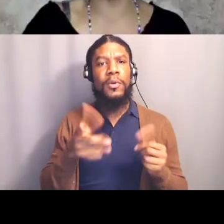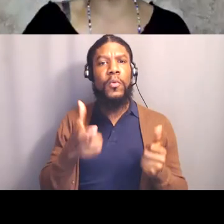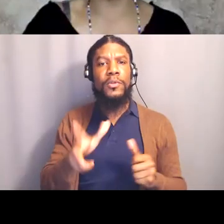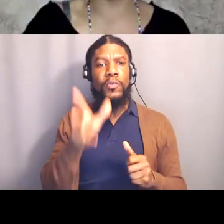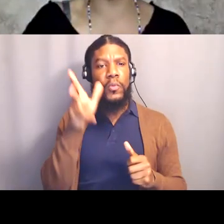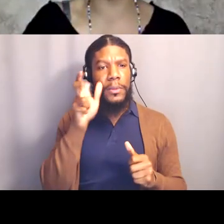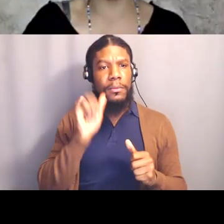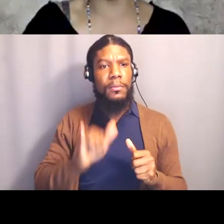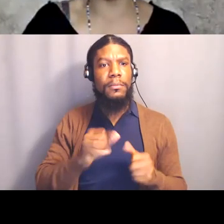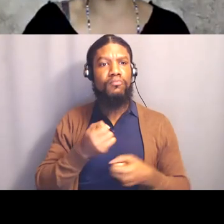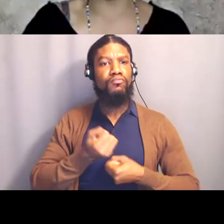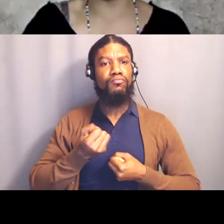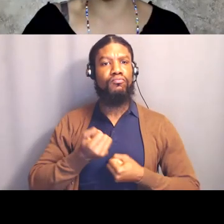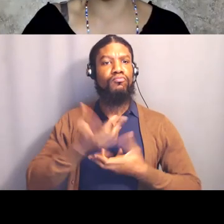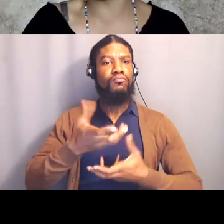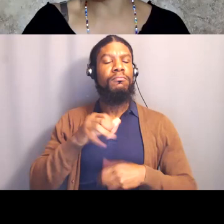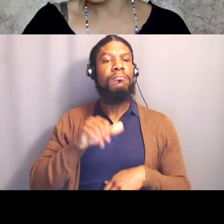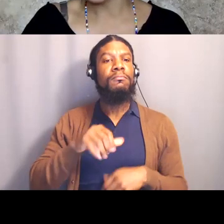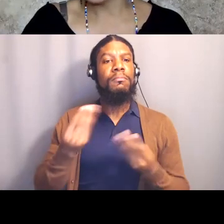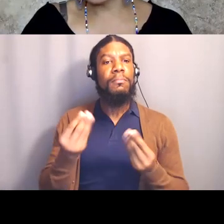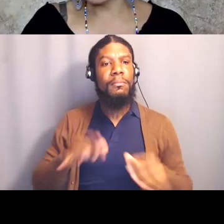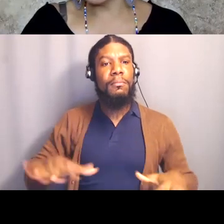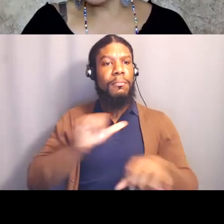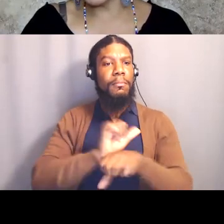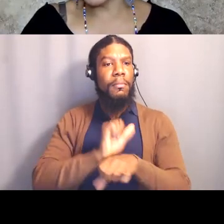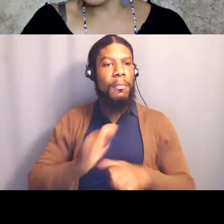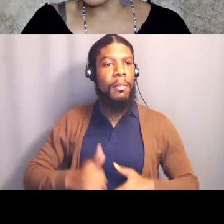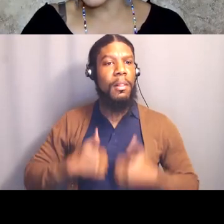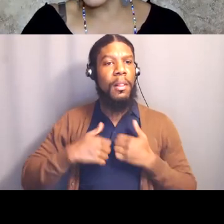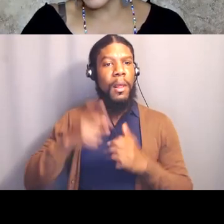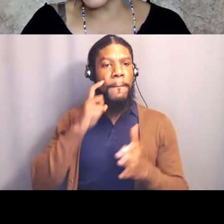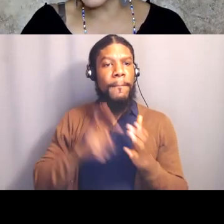so we need three readers to read through these slides.